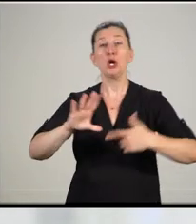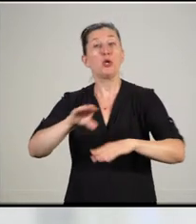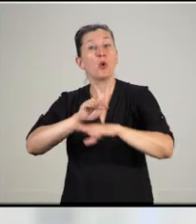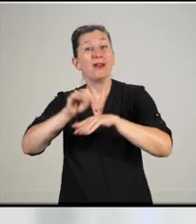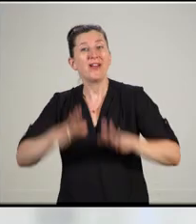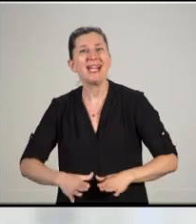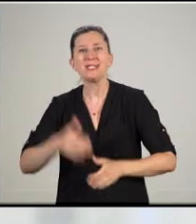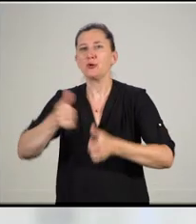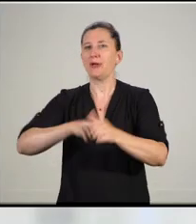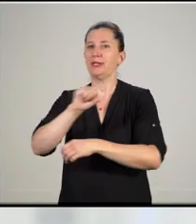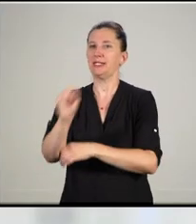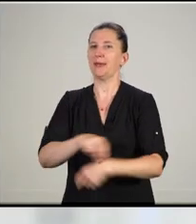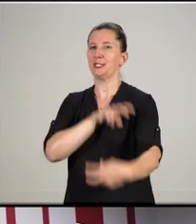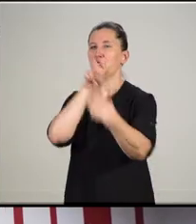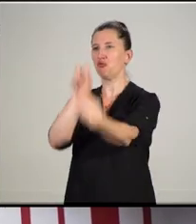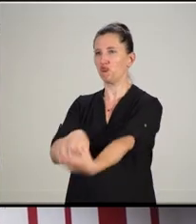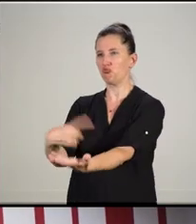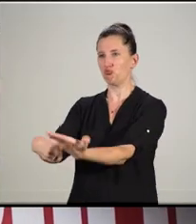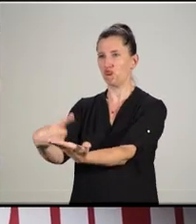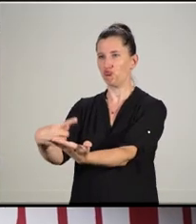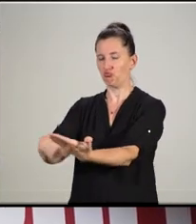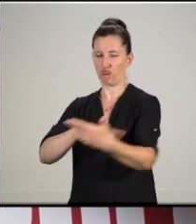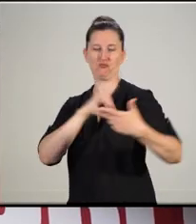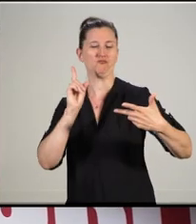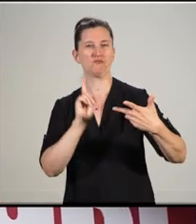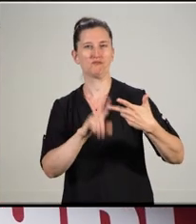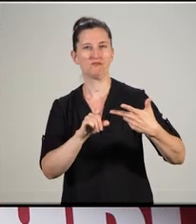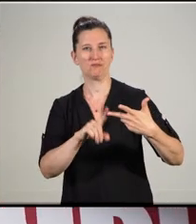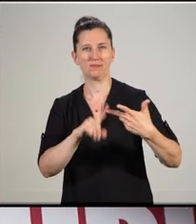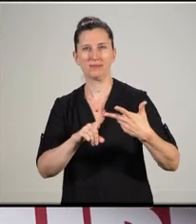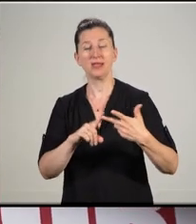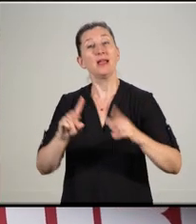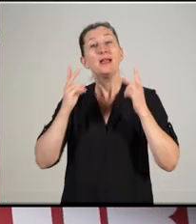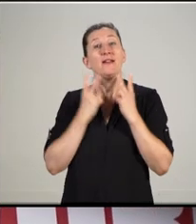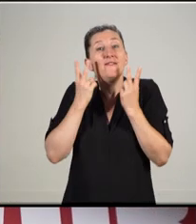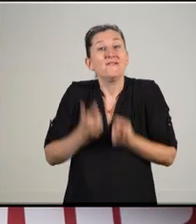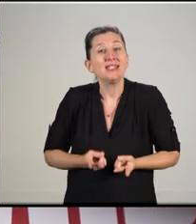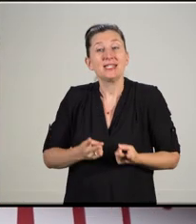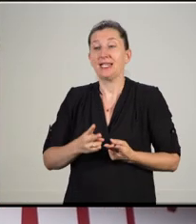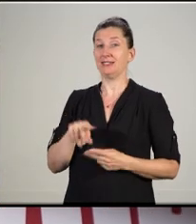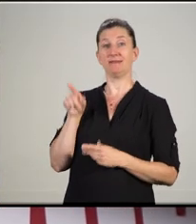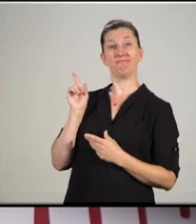Start soon. Three: visit Success Works, the L&S career center on the third floor of